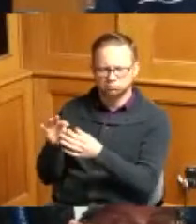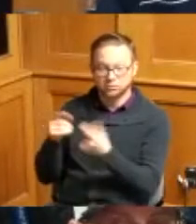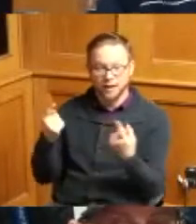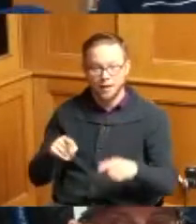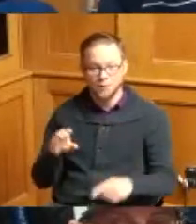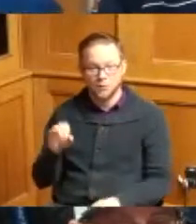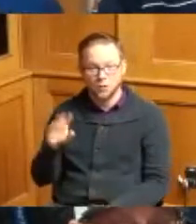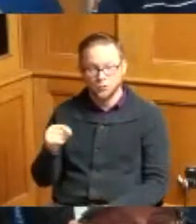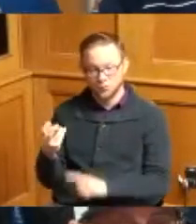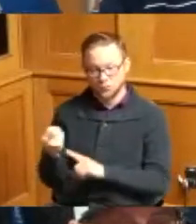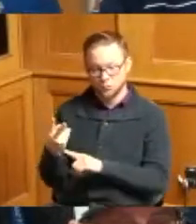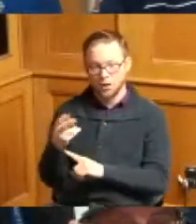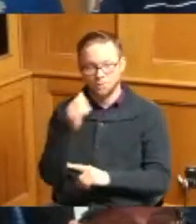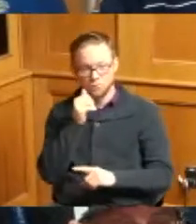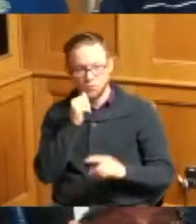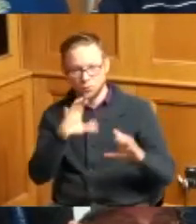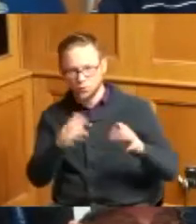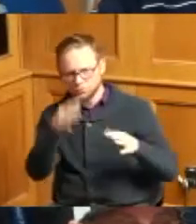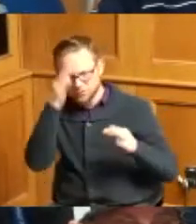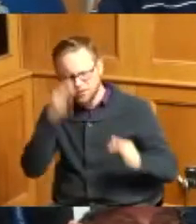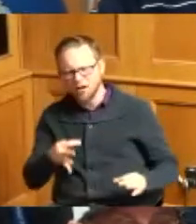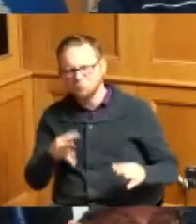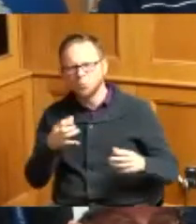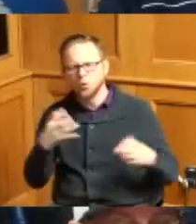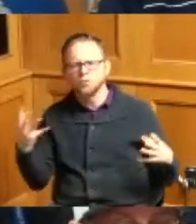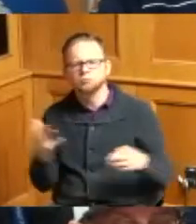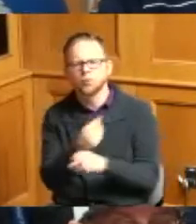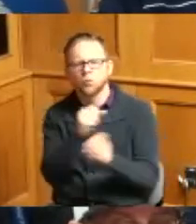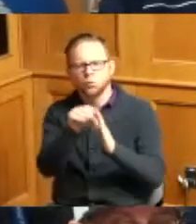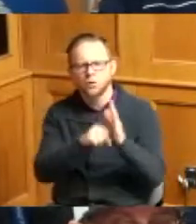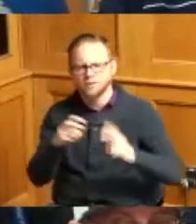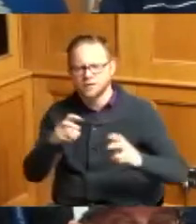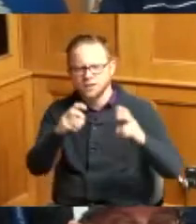set a goal of winning the state championship and they can tell you what my goal is my goal is just